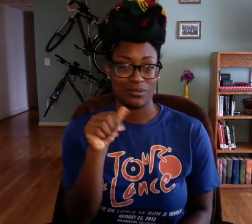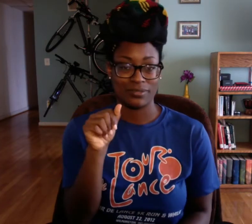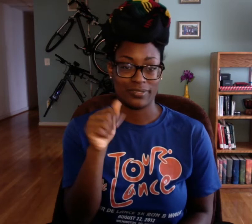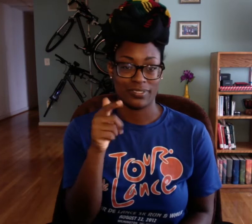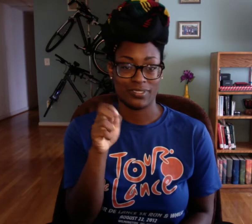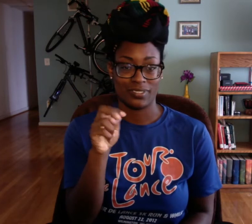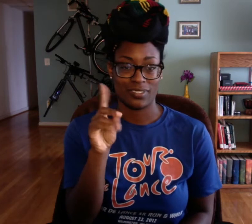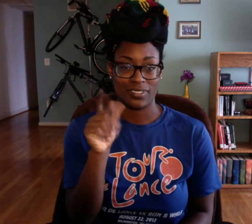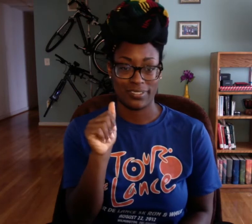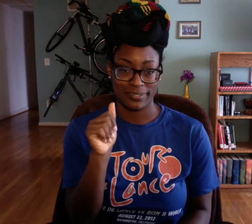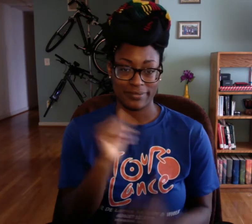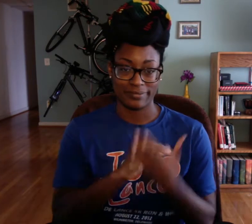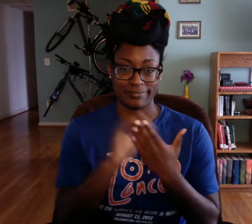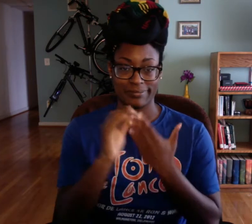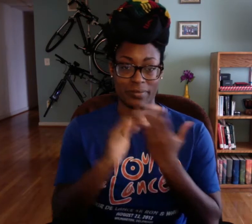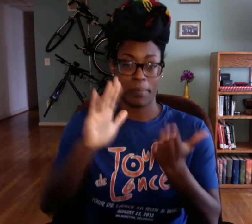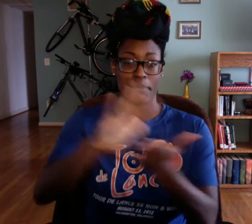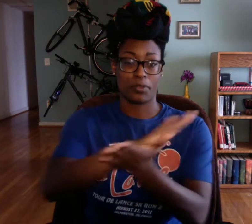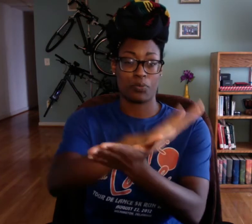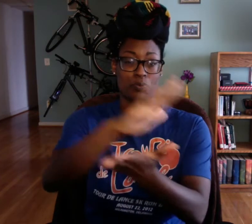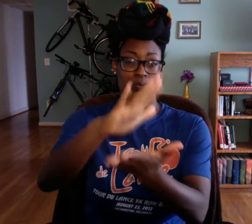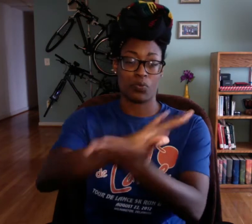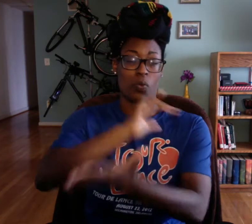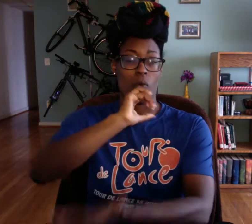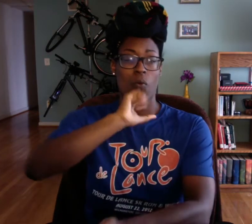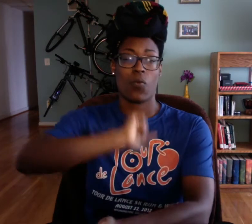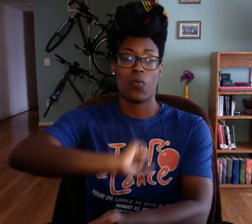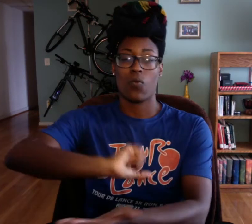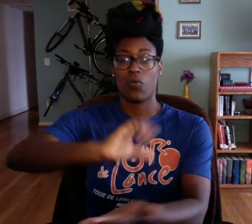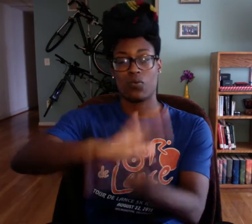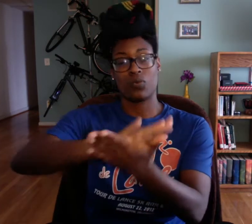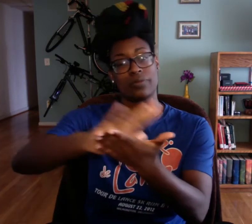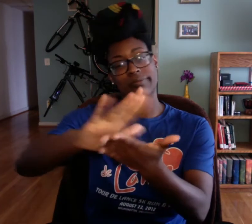to have an agenda. You know, a paper calendar going old school.